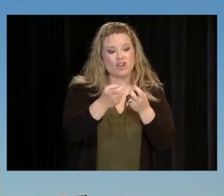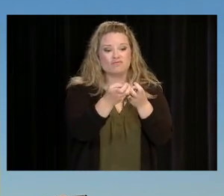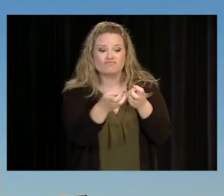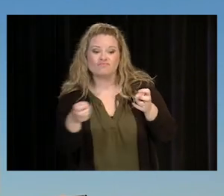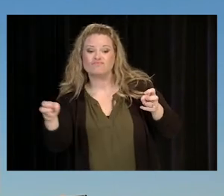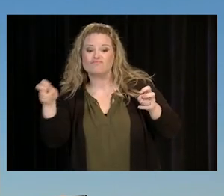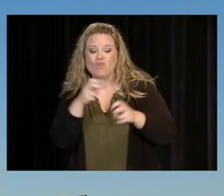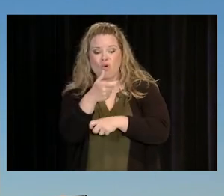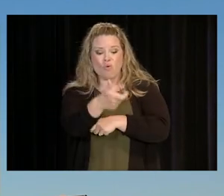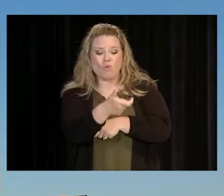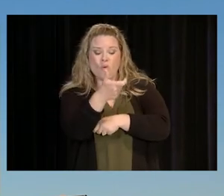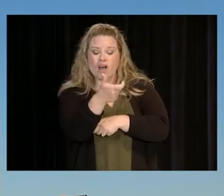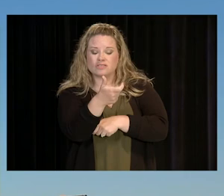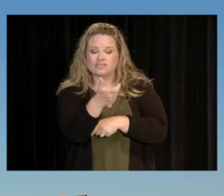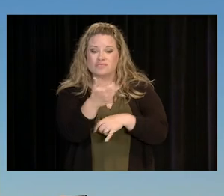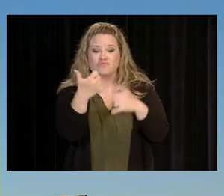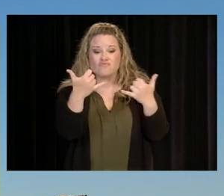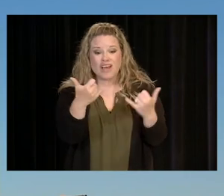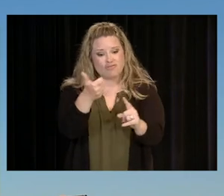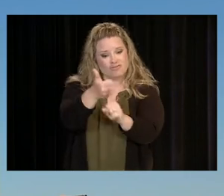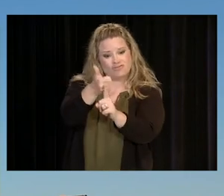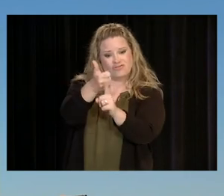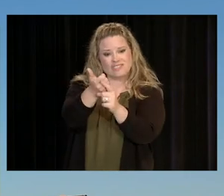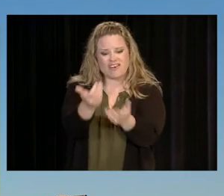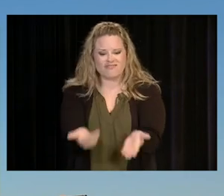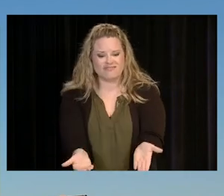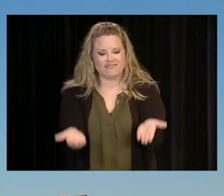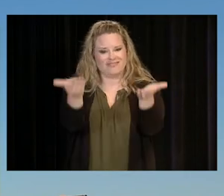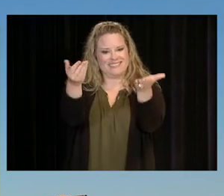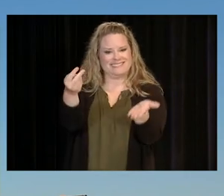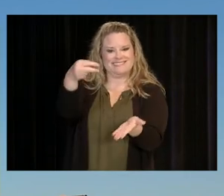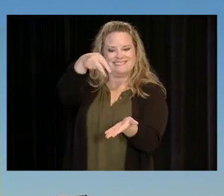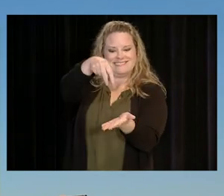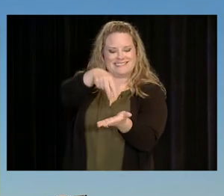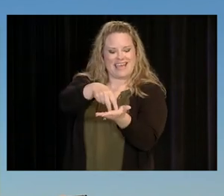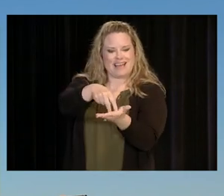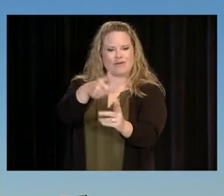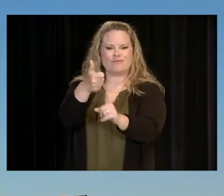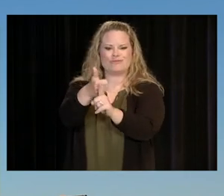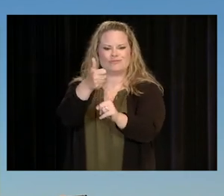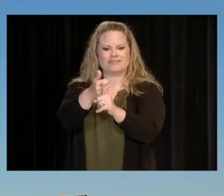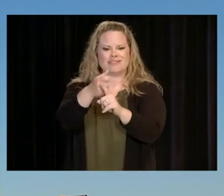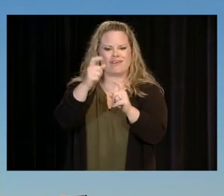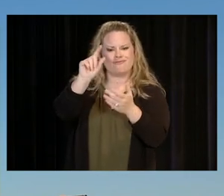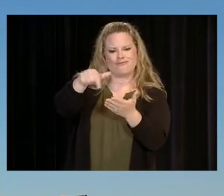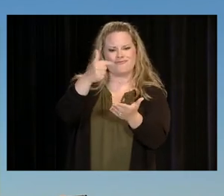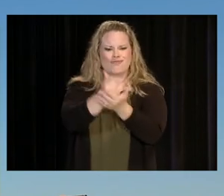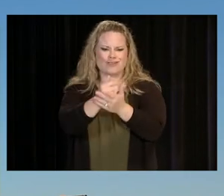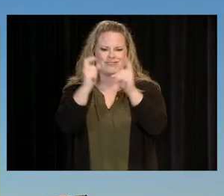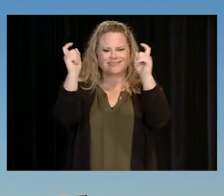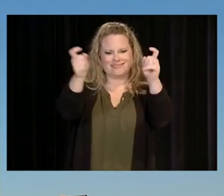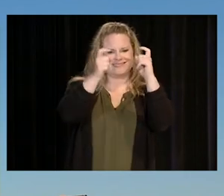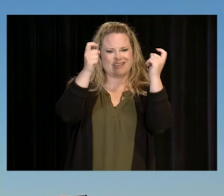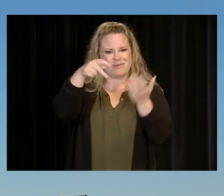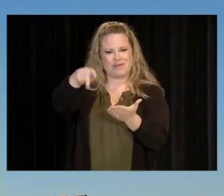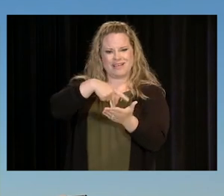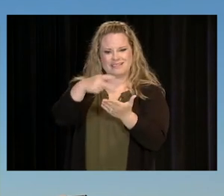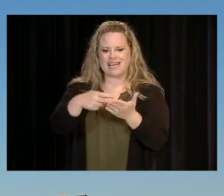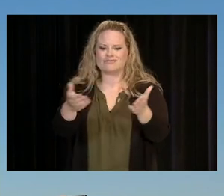I WANT YOU TO STAND UP AND DO A GRADUATION CELEBRATION DANCE. RIGHT LIKE THIS, GO AHEAD.